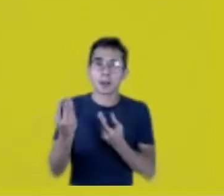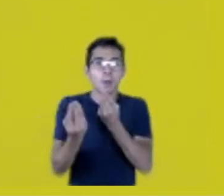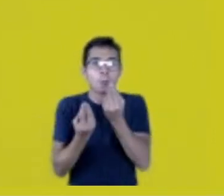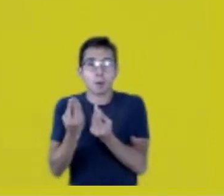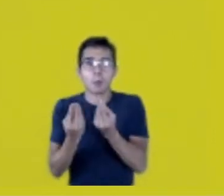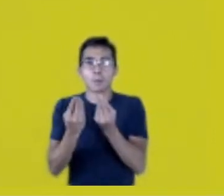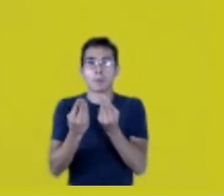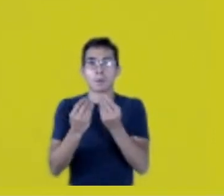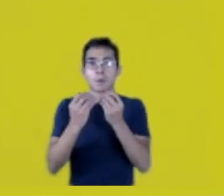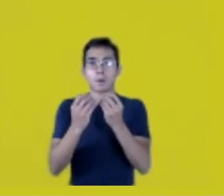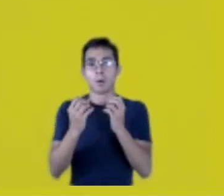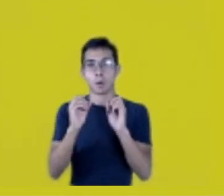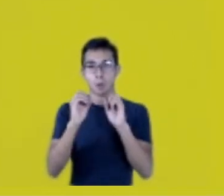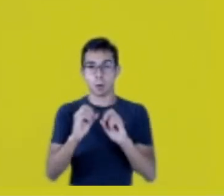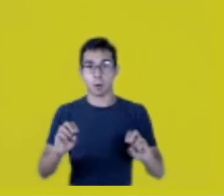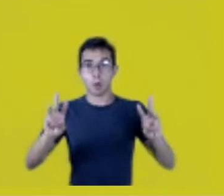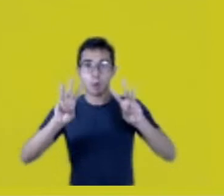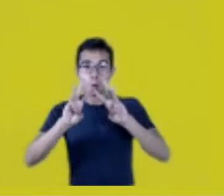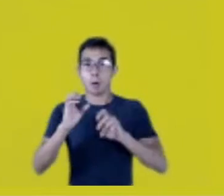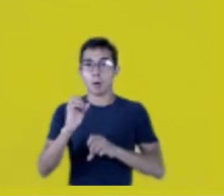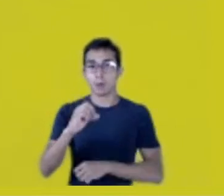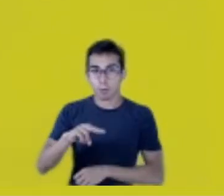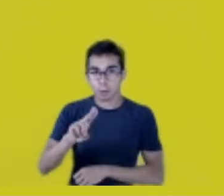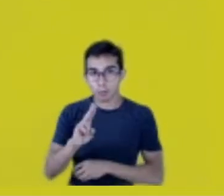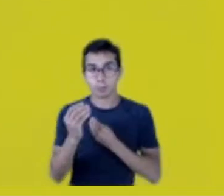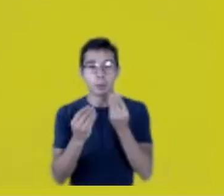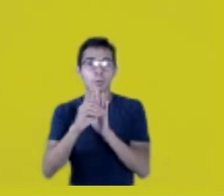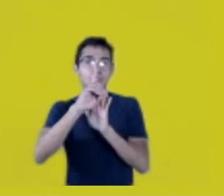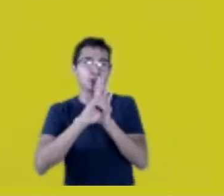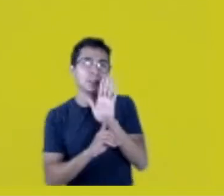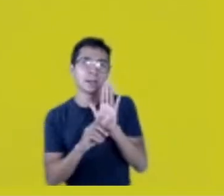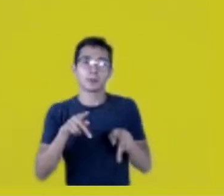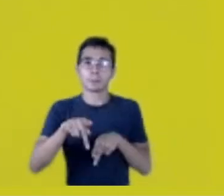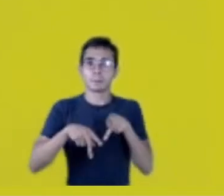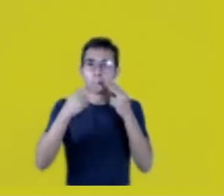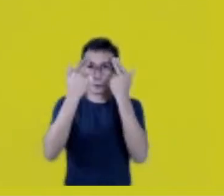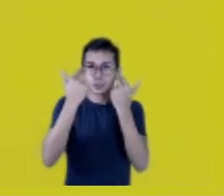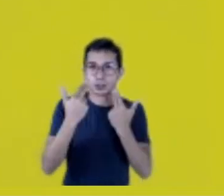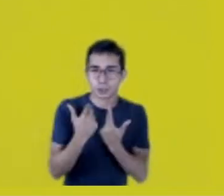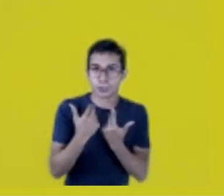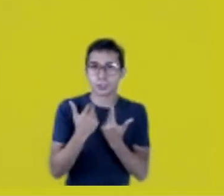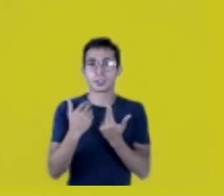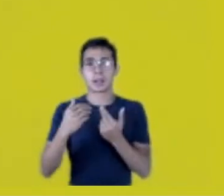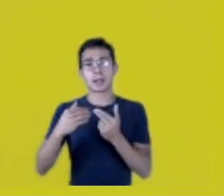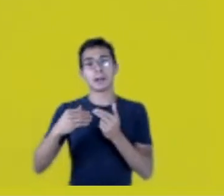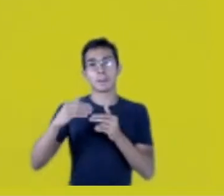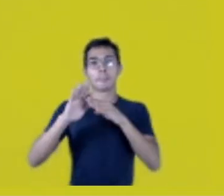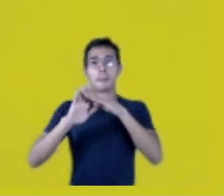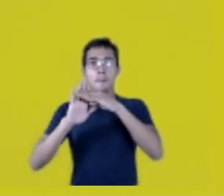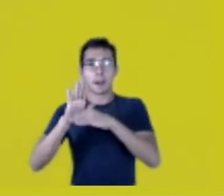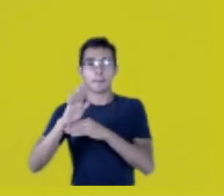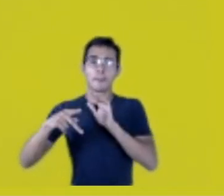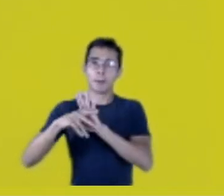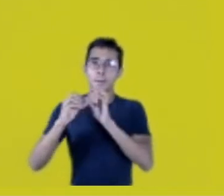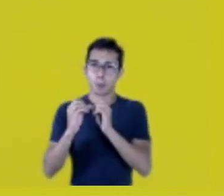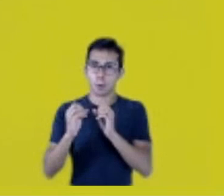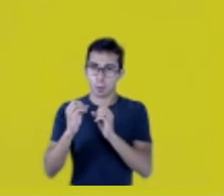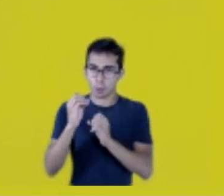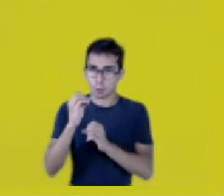the Declaration of Rights of Native People, the Convention on Biologic Diversity,